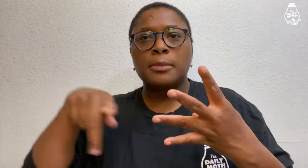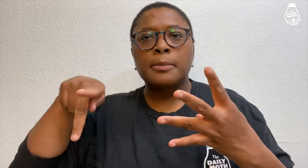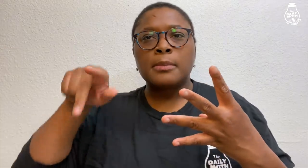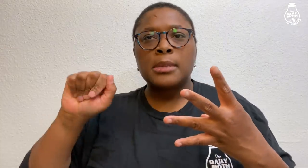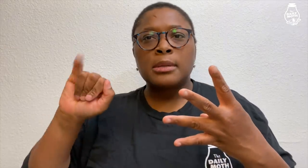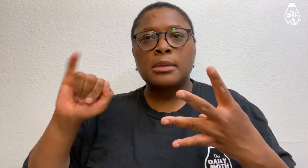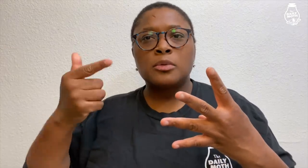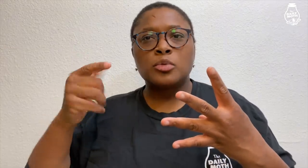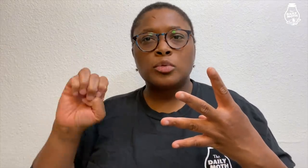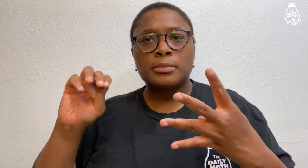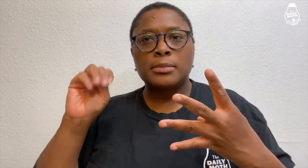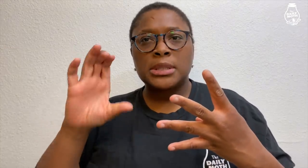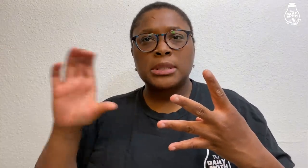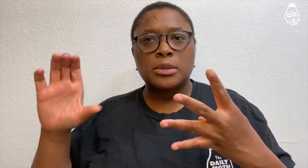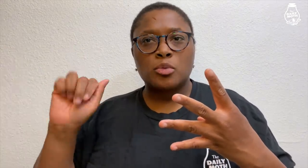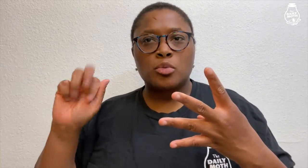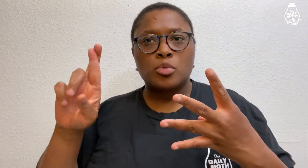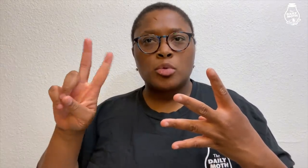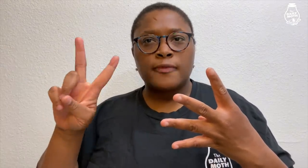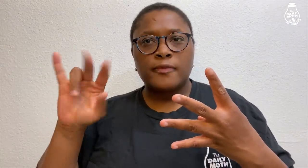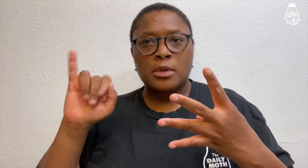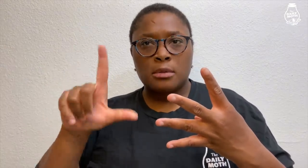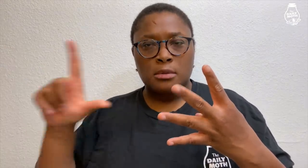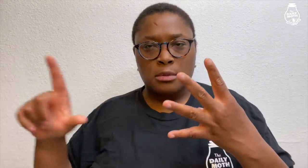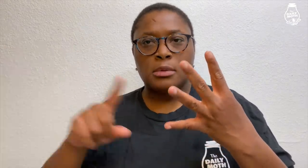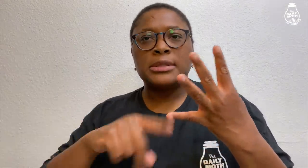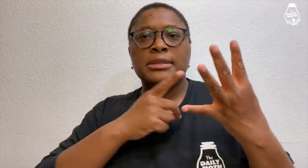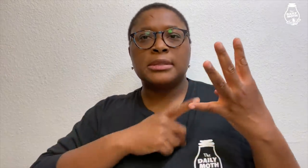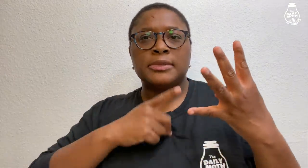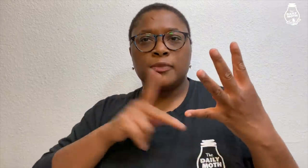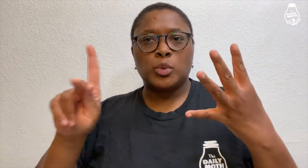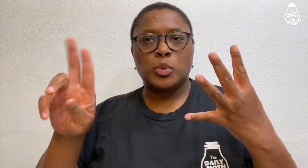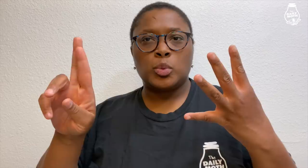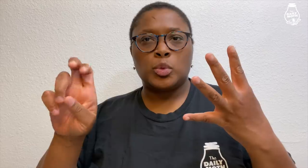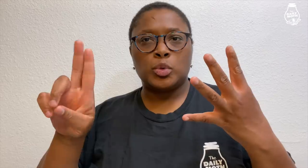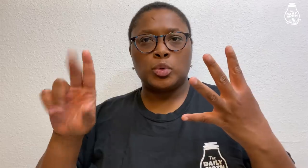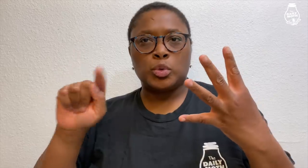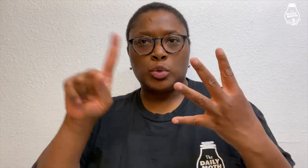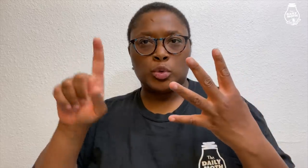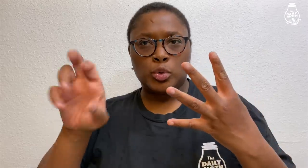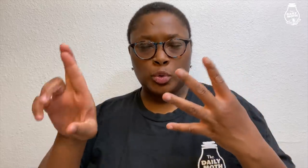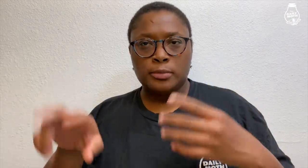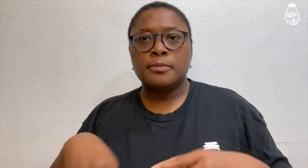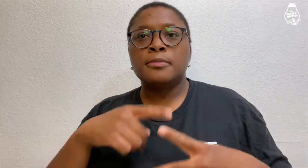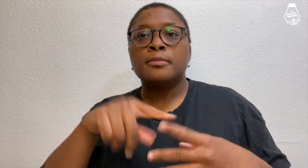Paige McCarville, and Detective Kreutzer.